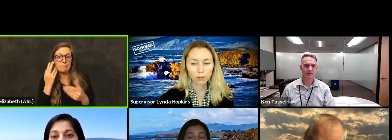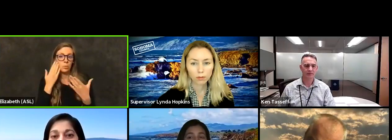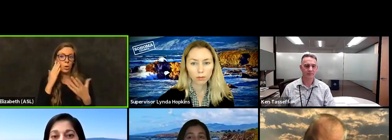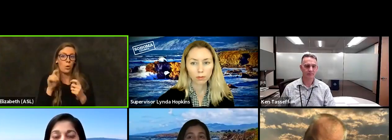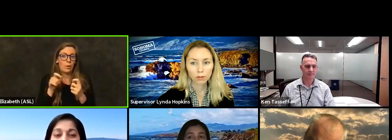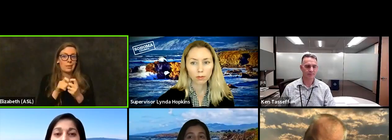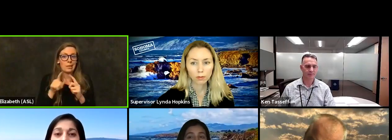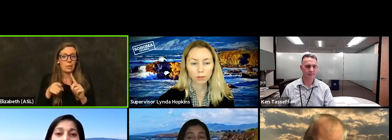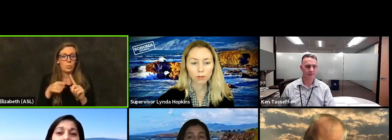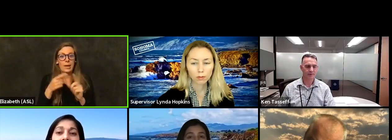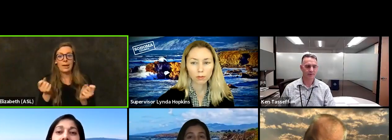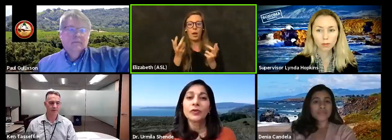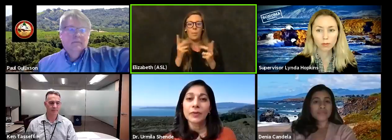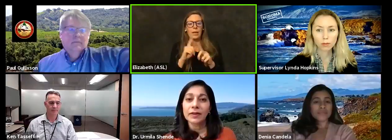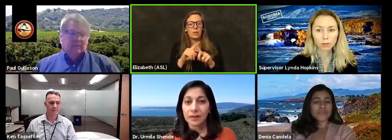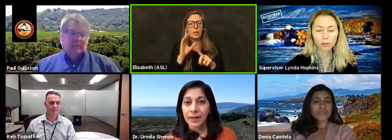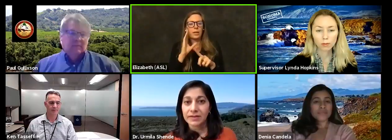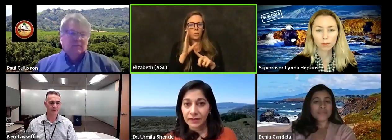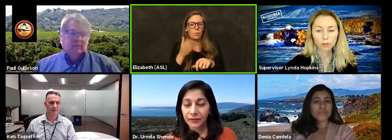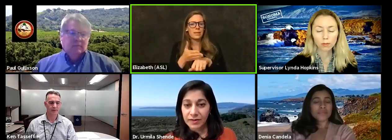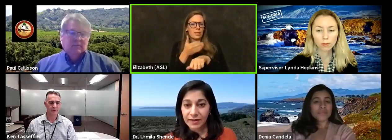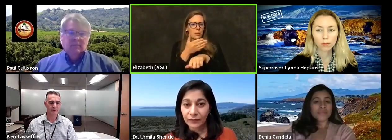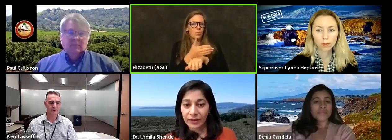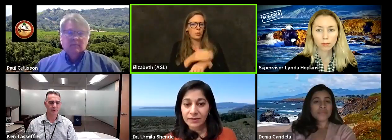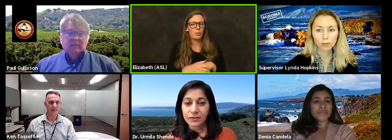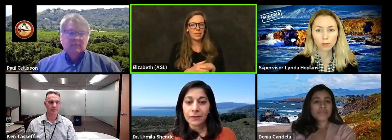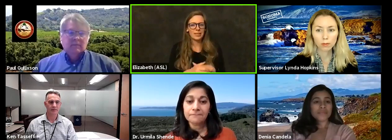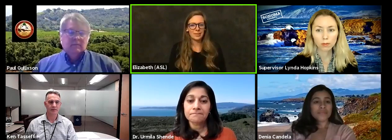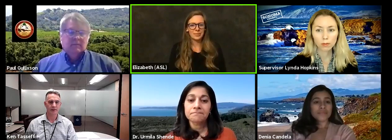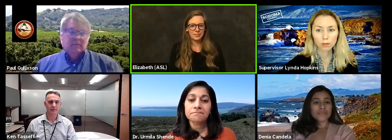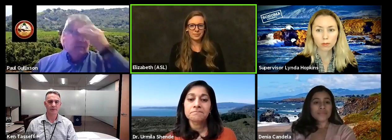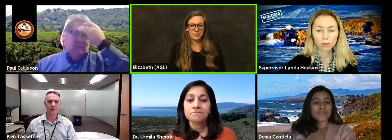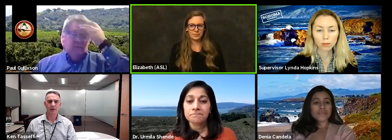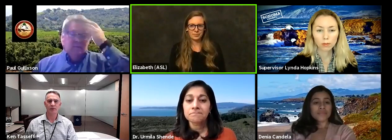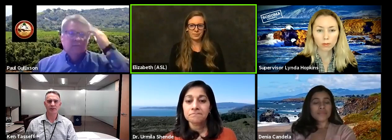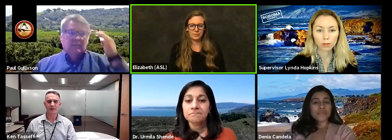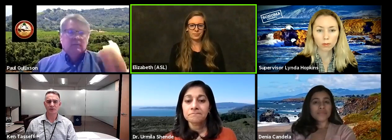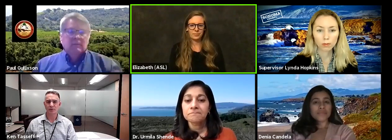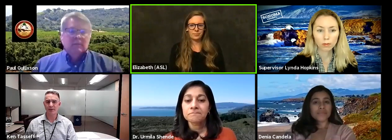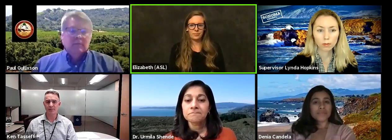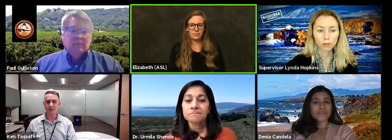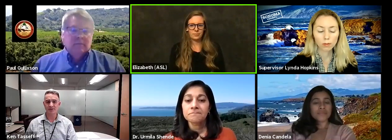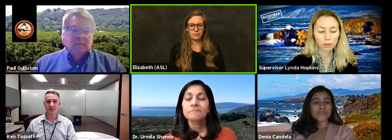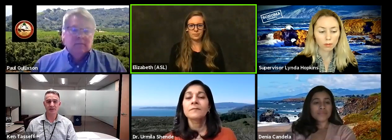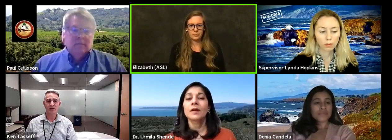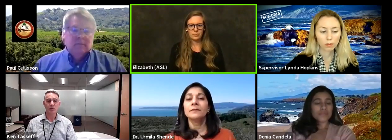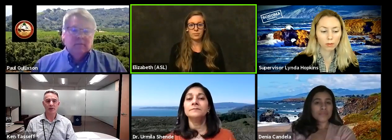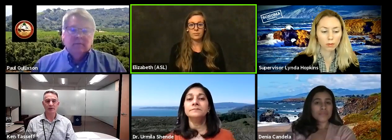But there will be some improvement in the capacity for the Safeway. And one thing to remember is that while